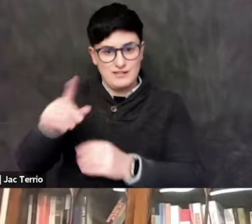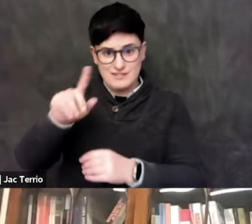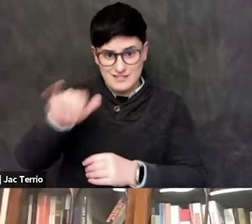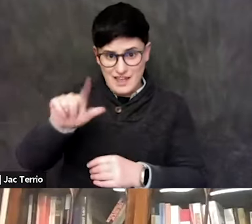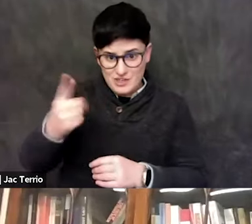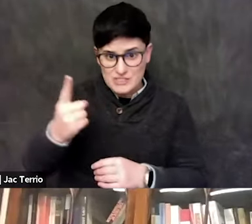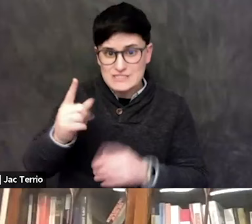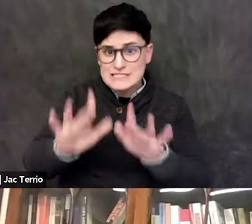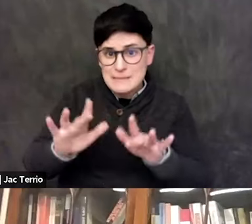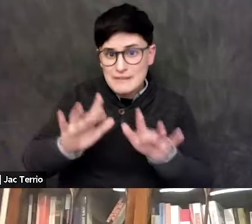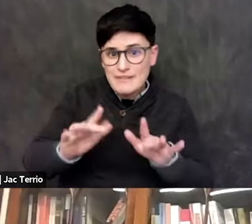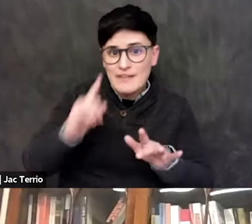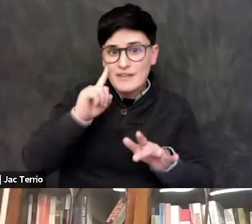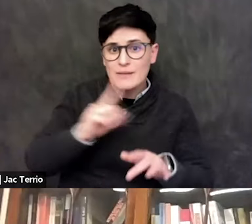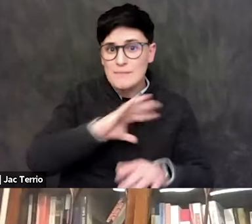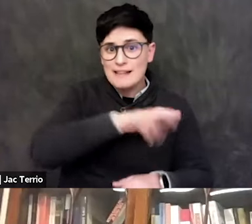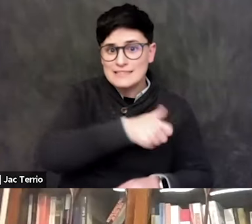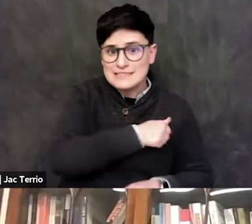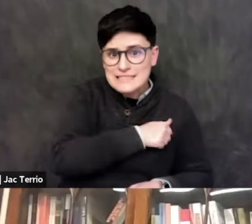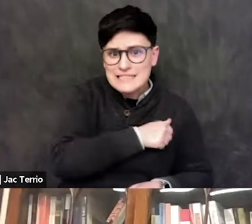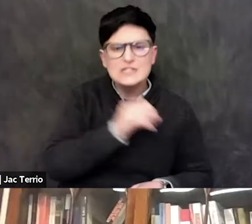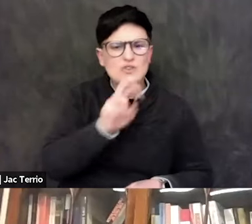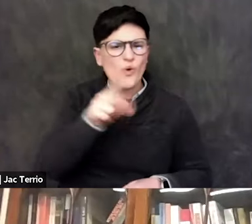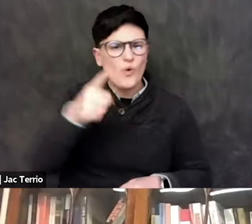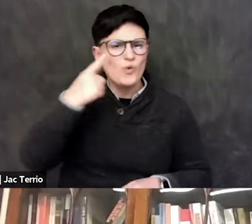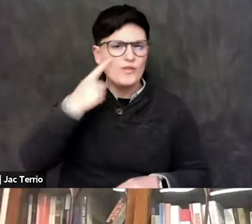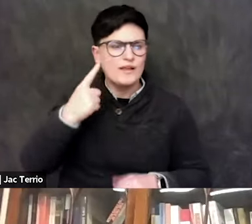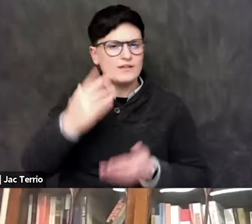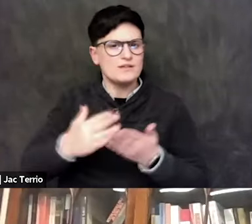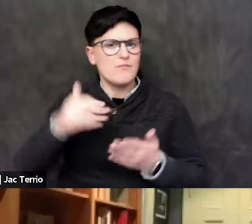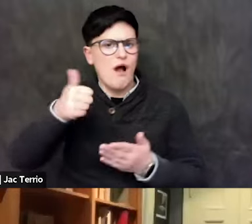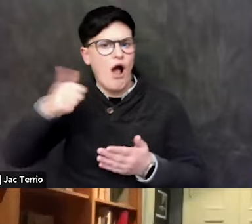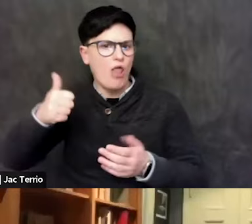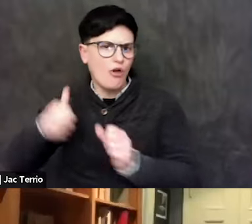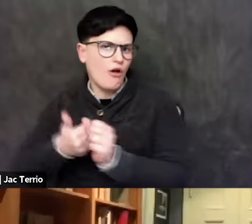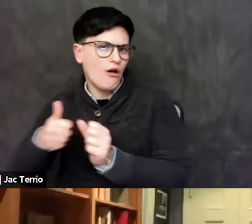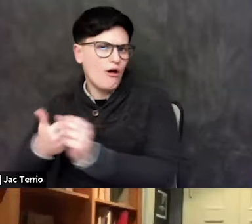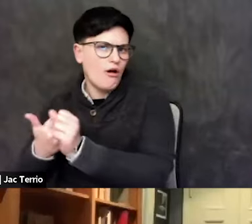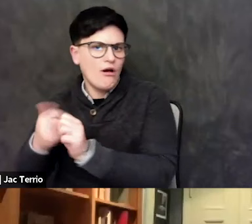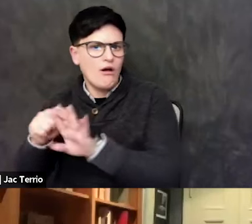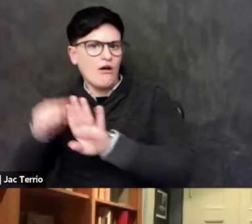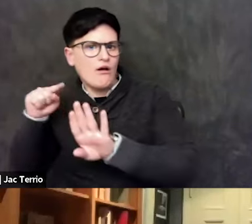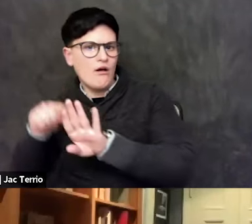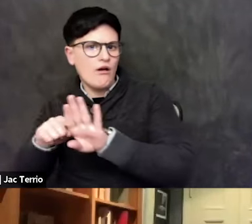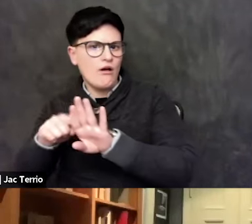Or do you think that there are other things going on here? I think there's probably not one simple,